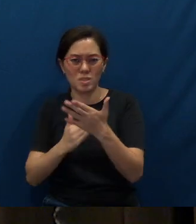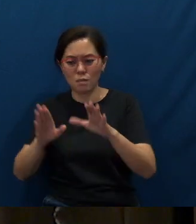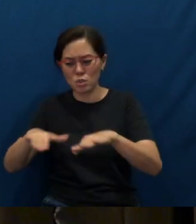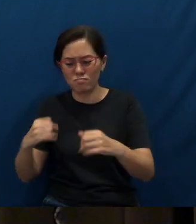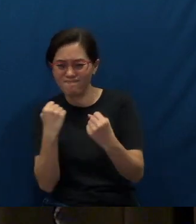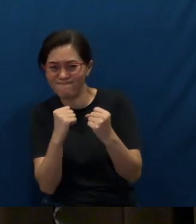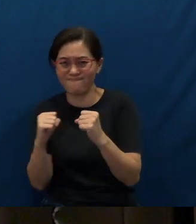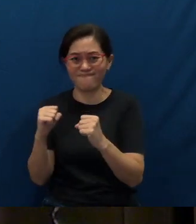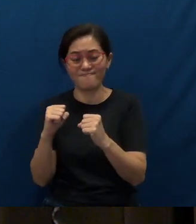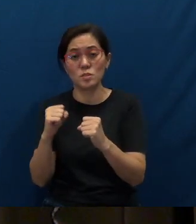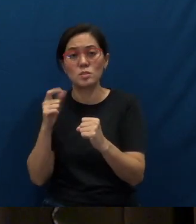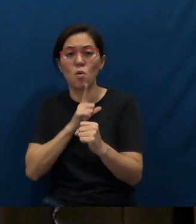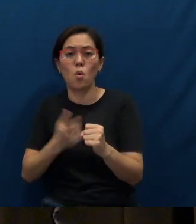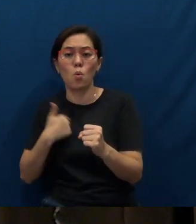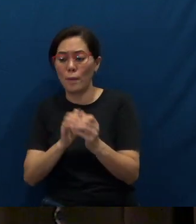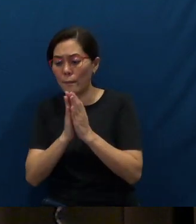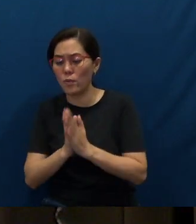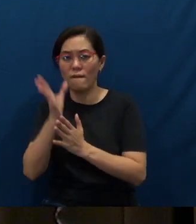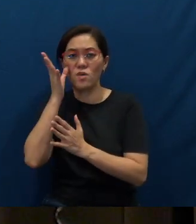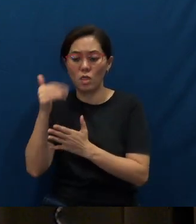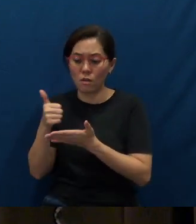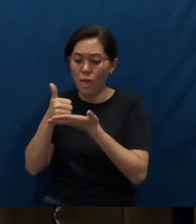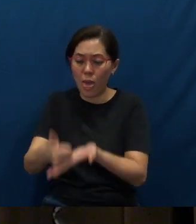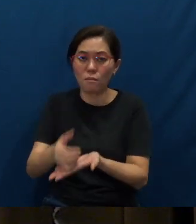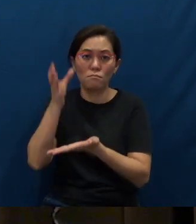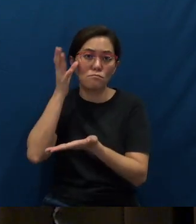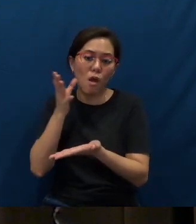So Lord, we pray that Father, You will help the parents, to come alongside them